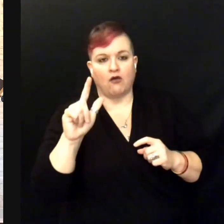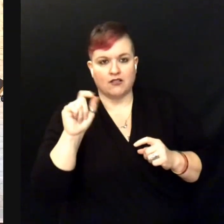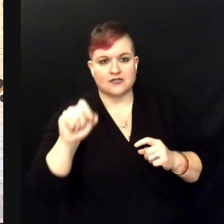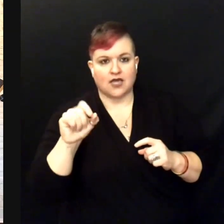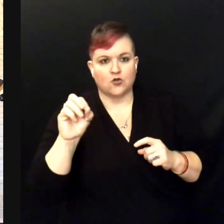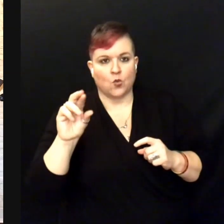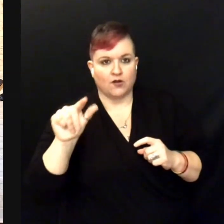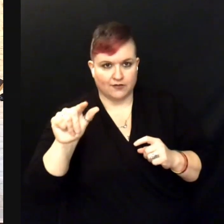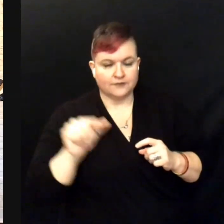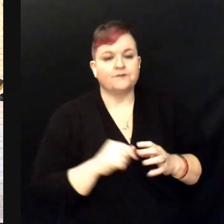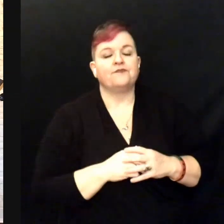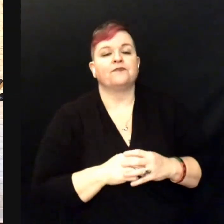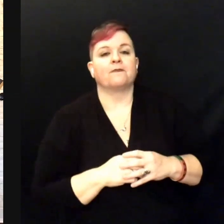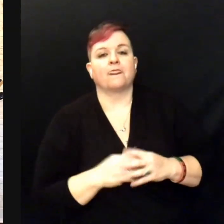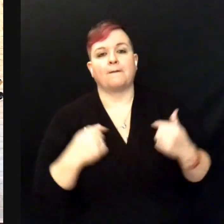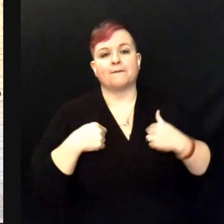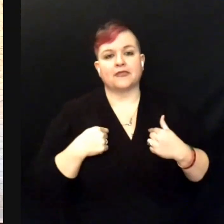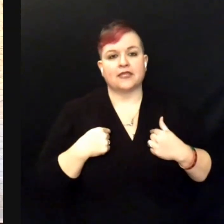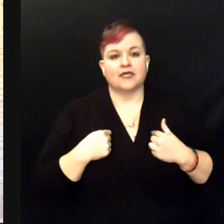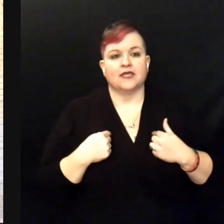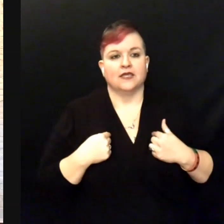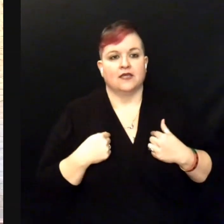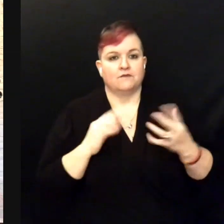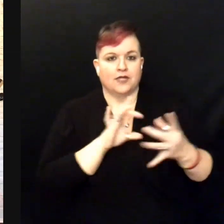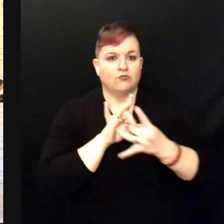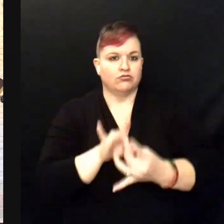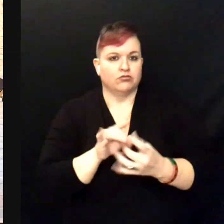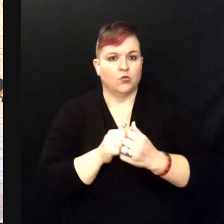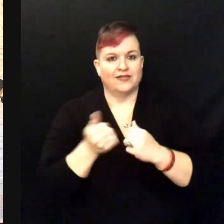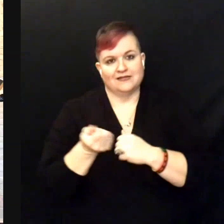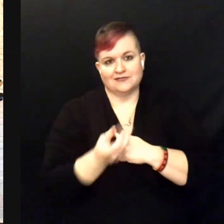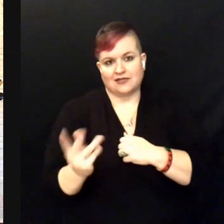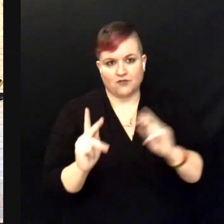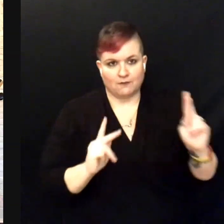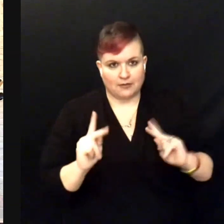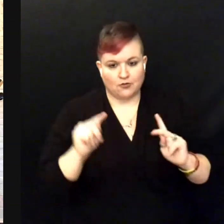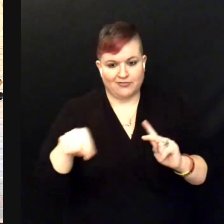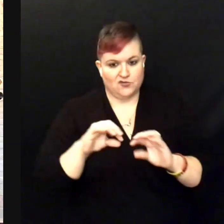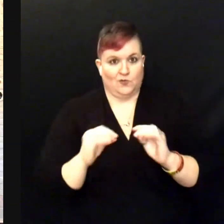I have been connected with several people of this organization